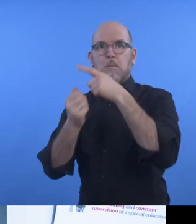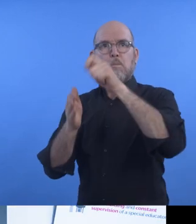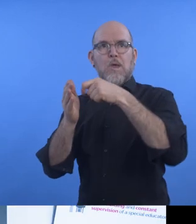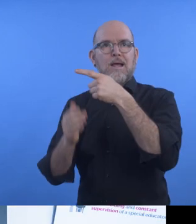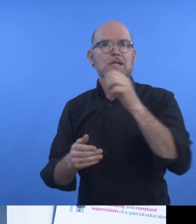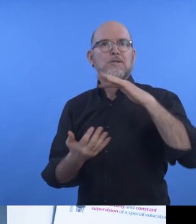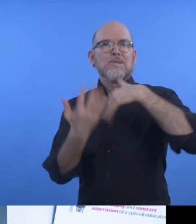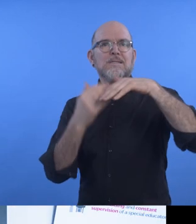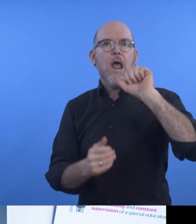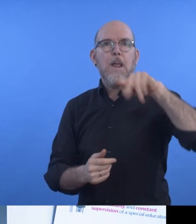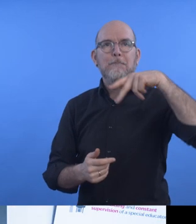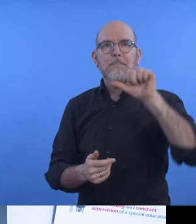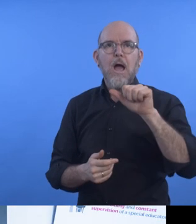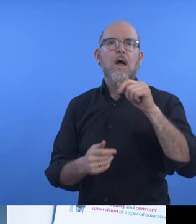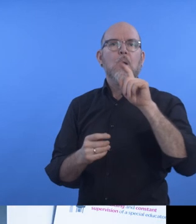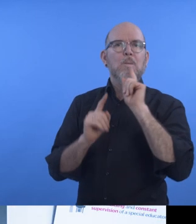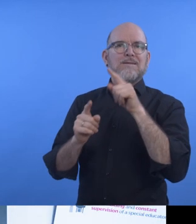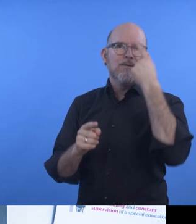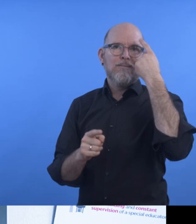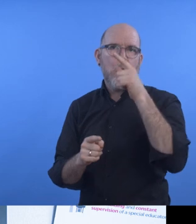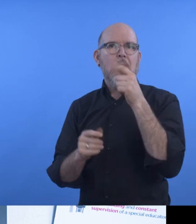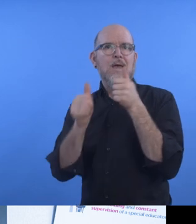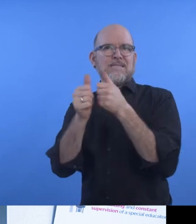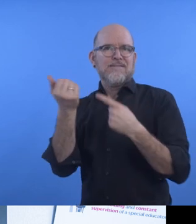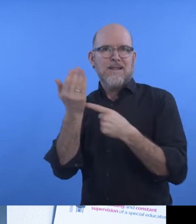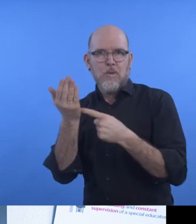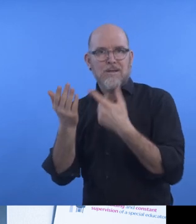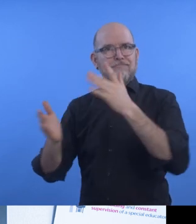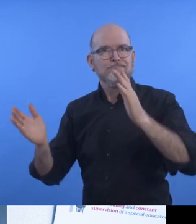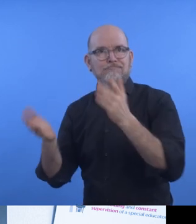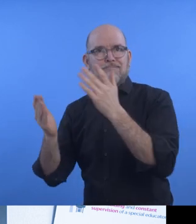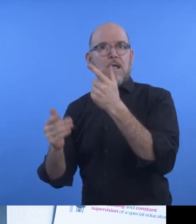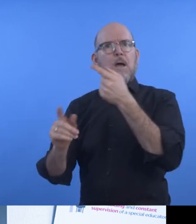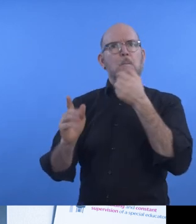an incubator programme for start-ups in India working on assistive technologies